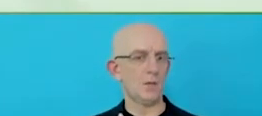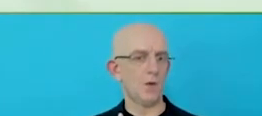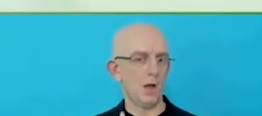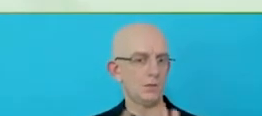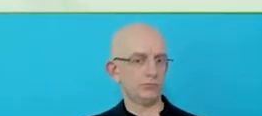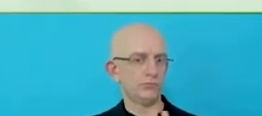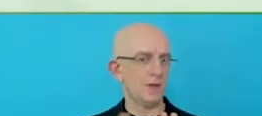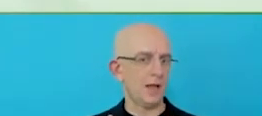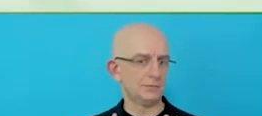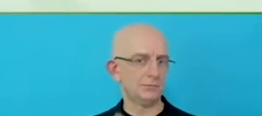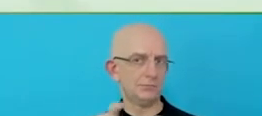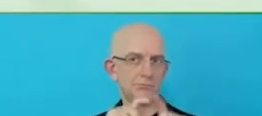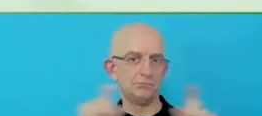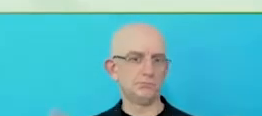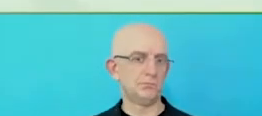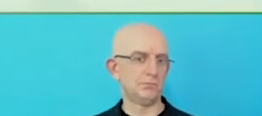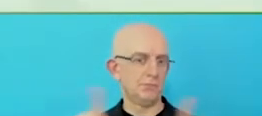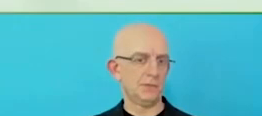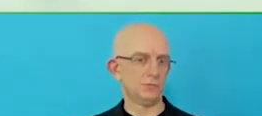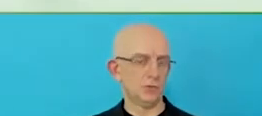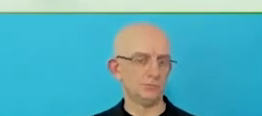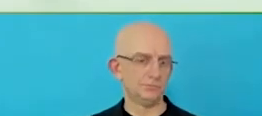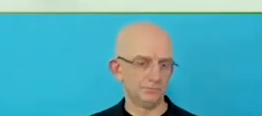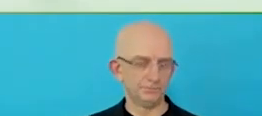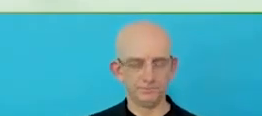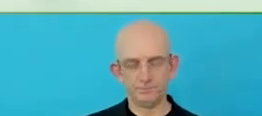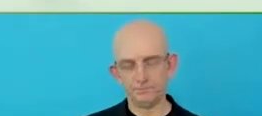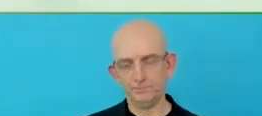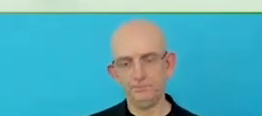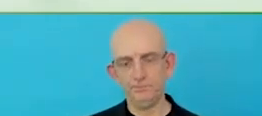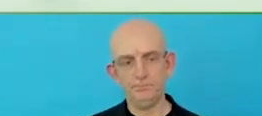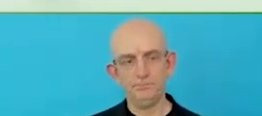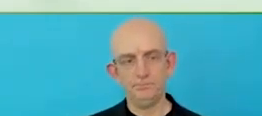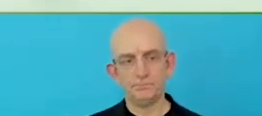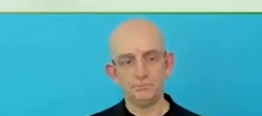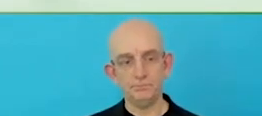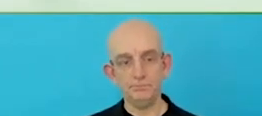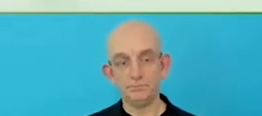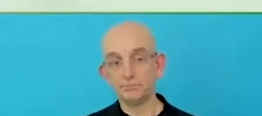Not at the moment, packaging innovations like this, I think are